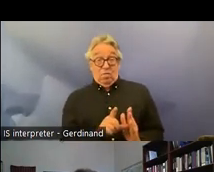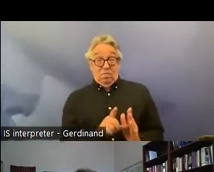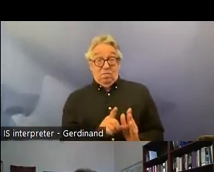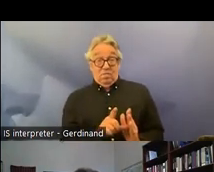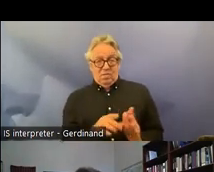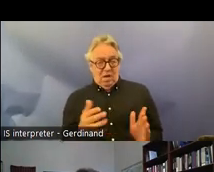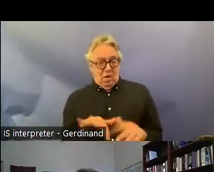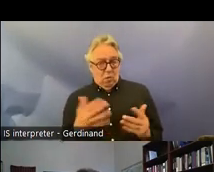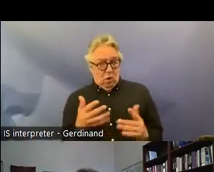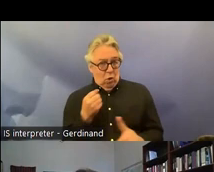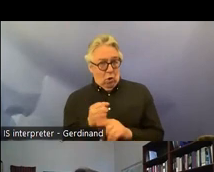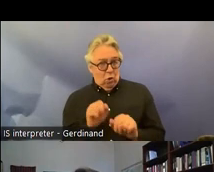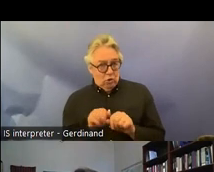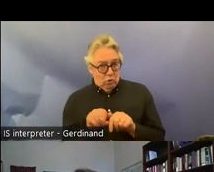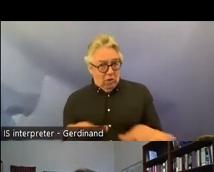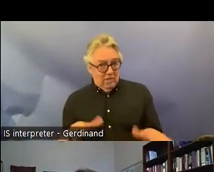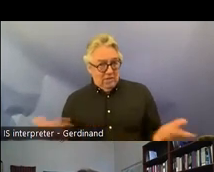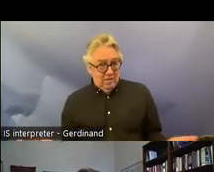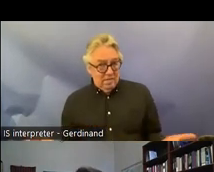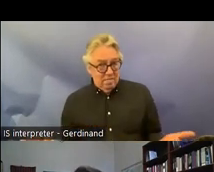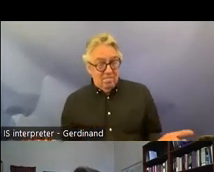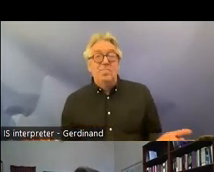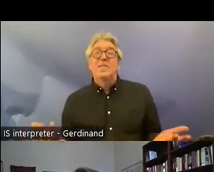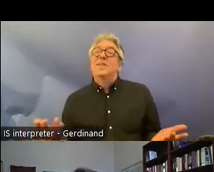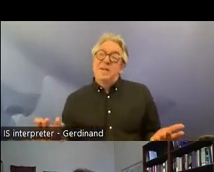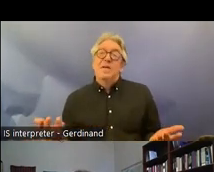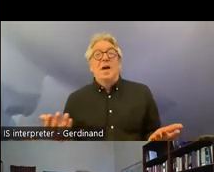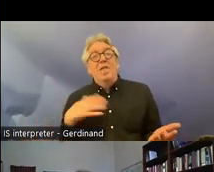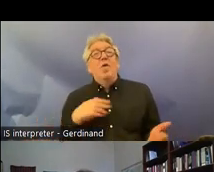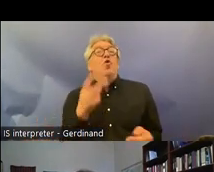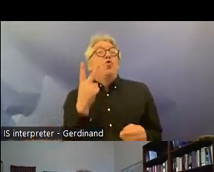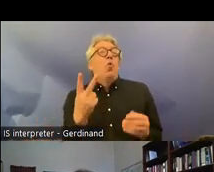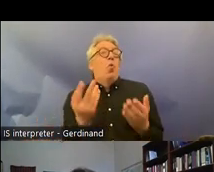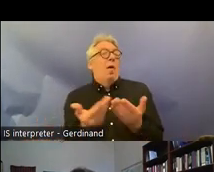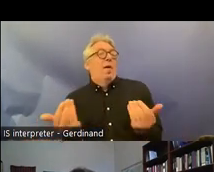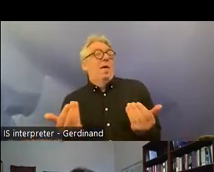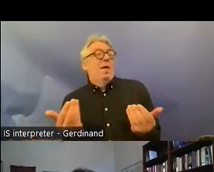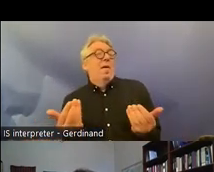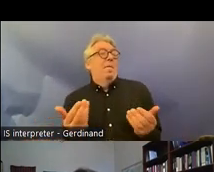be divided into two uh Parts first what does it mean in